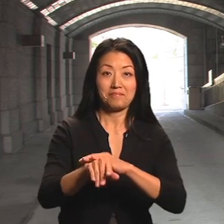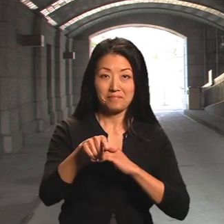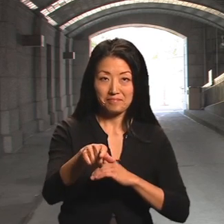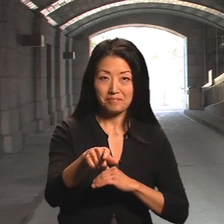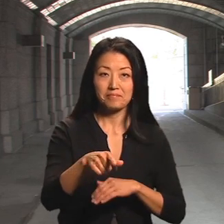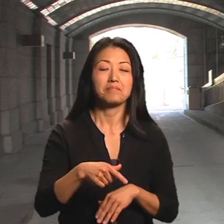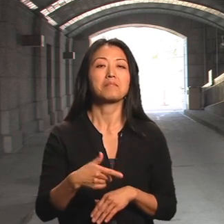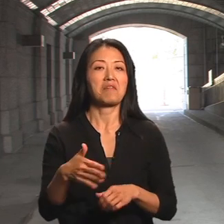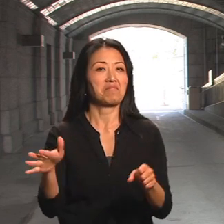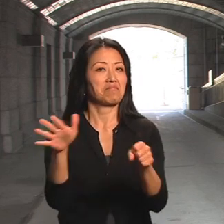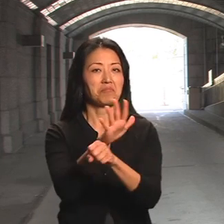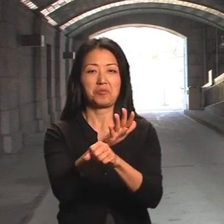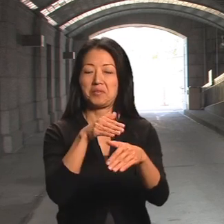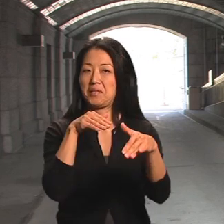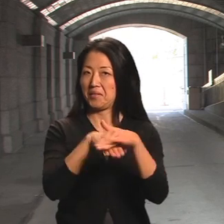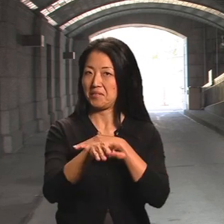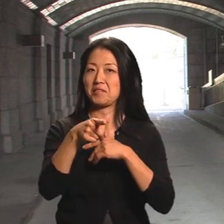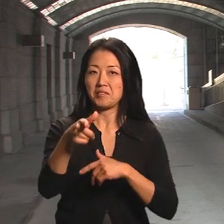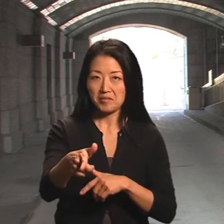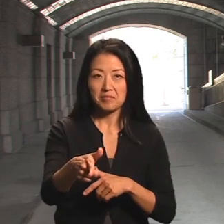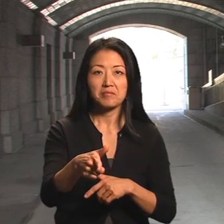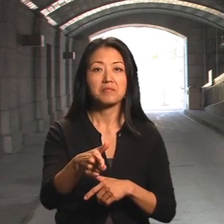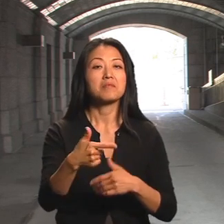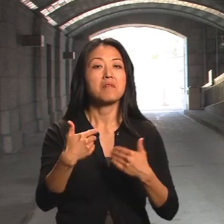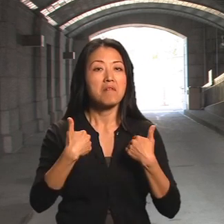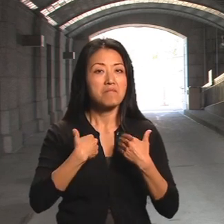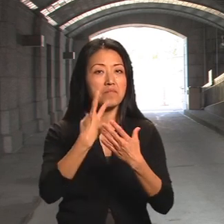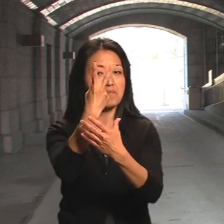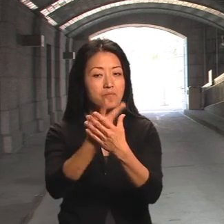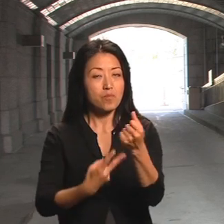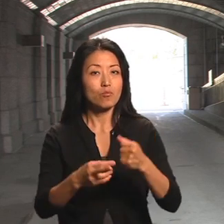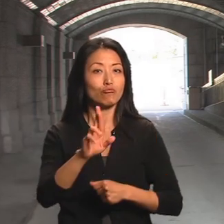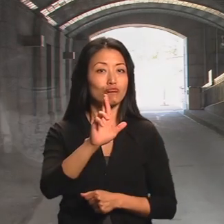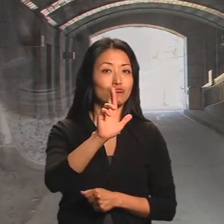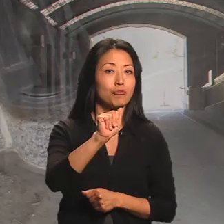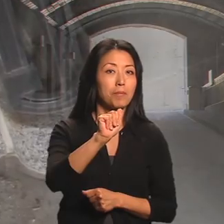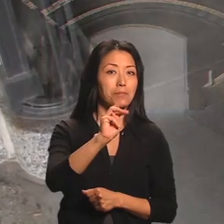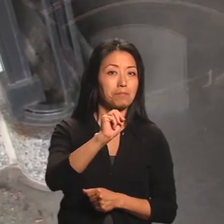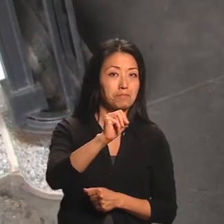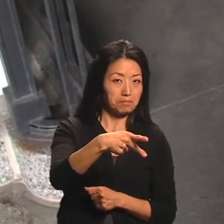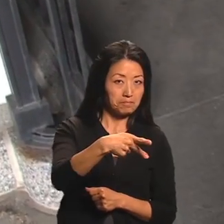The South Main Entrance is fully accessible,